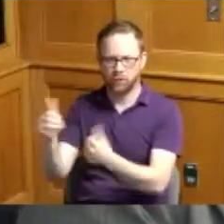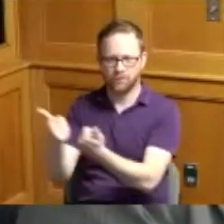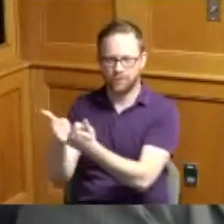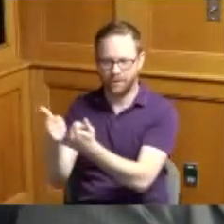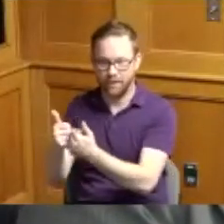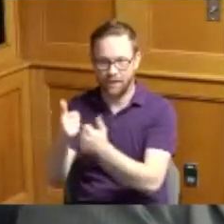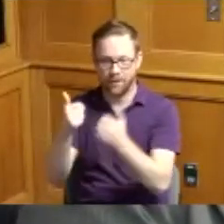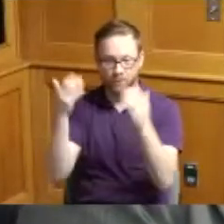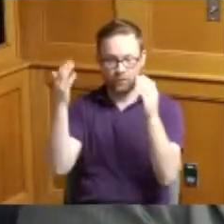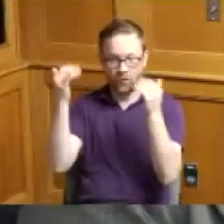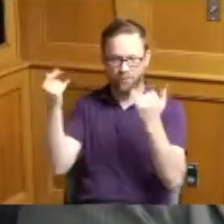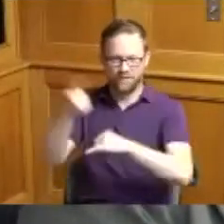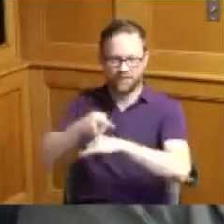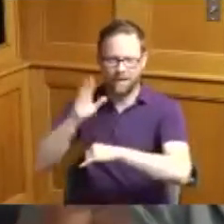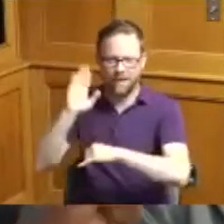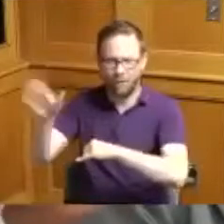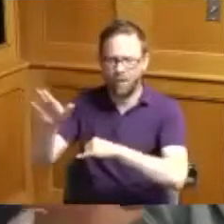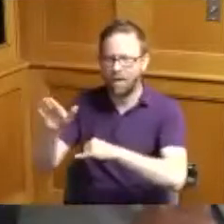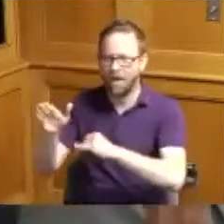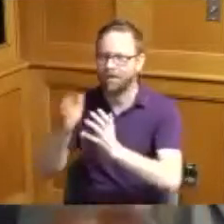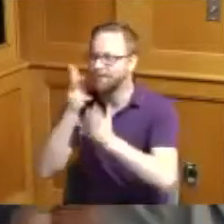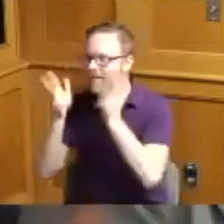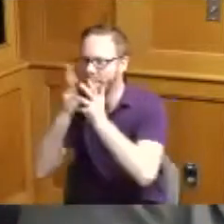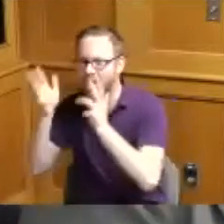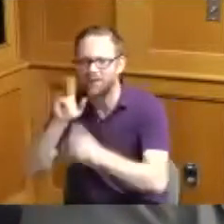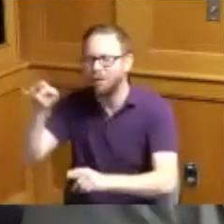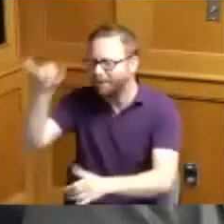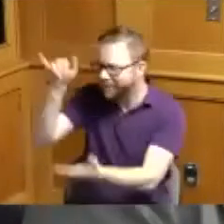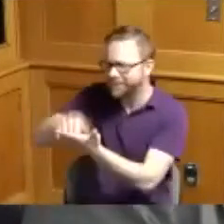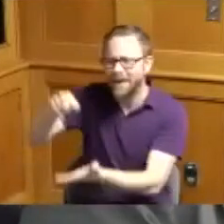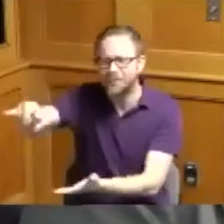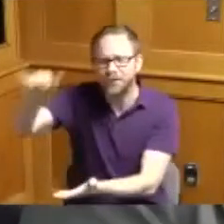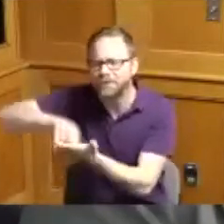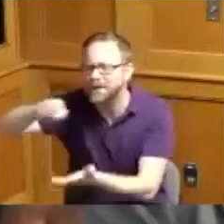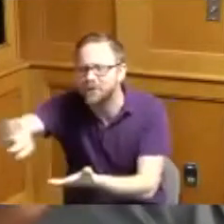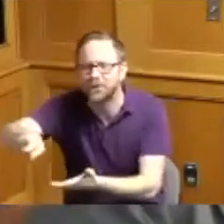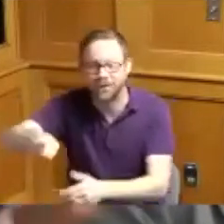gonna be embarrassing her again screaming that's her she was on TV and I was screaming that's right